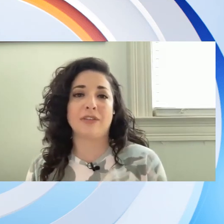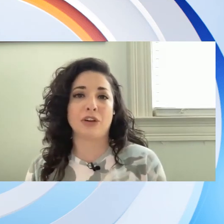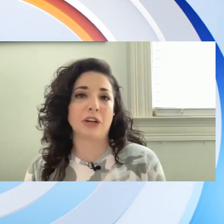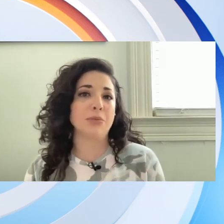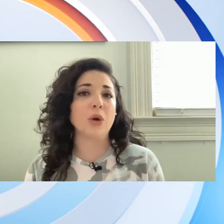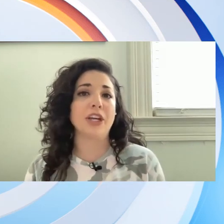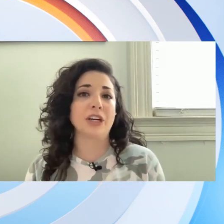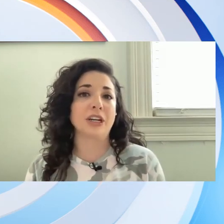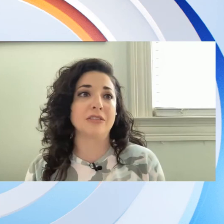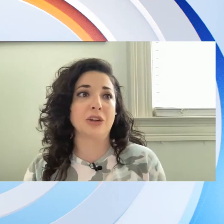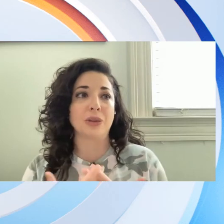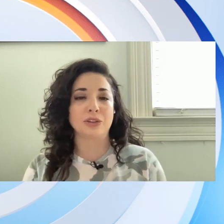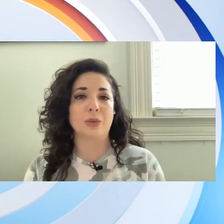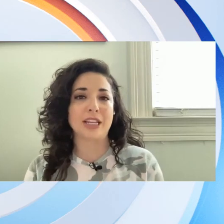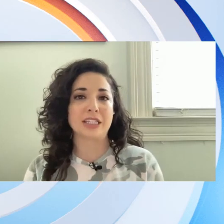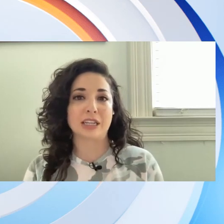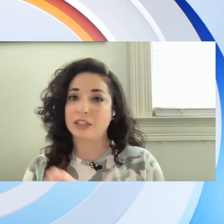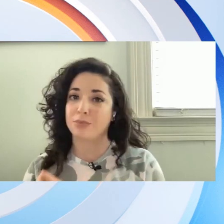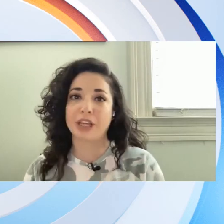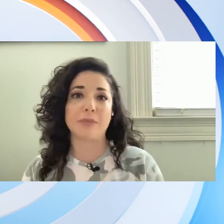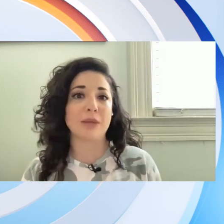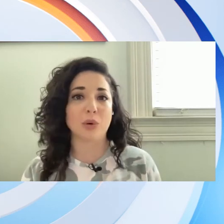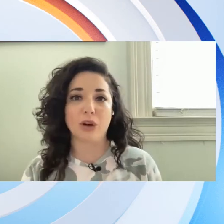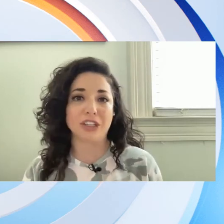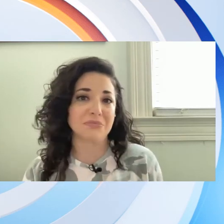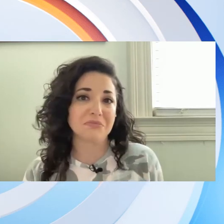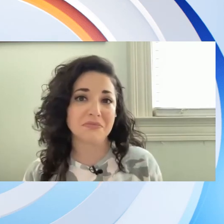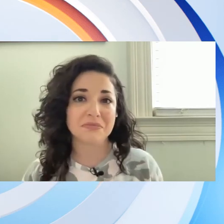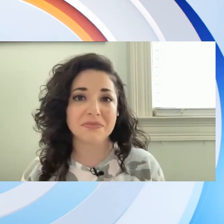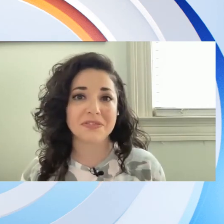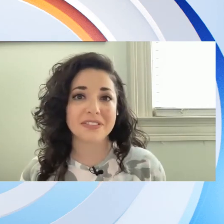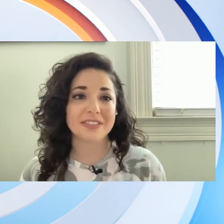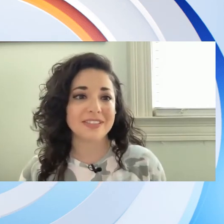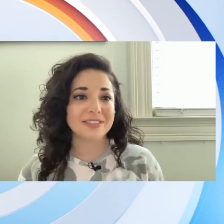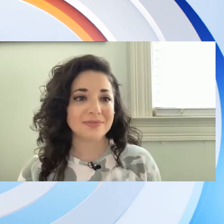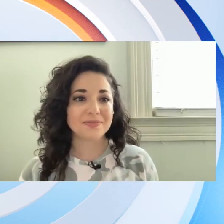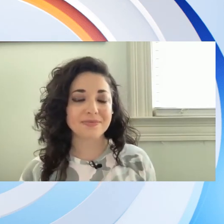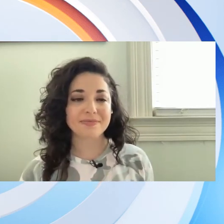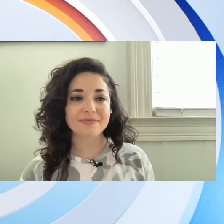you're an employer you know there's ways to bring them on board yeah and for the ladies